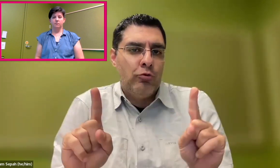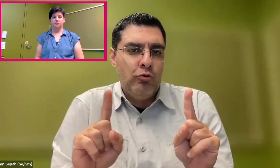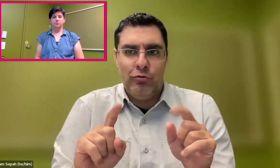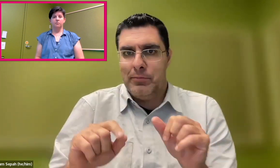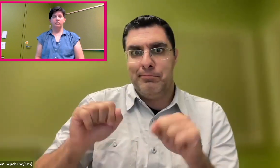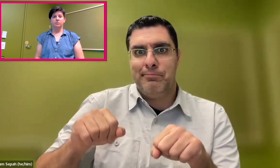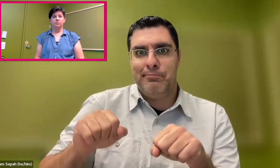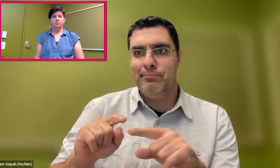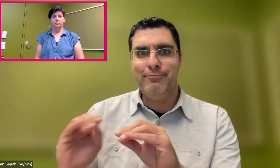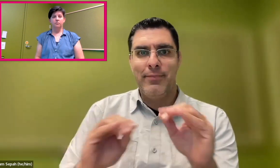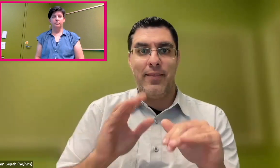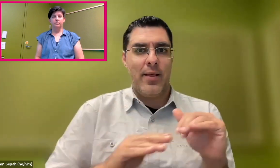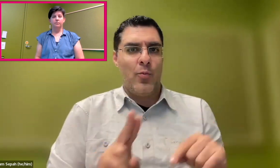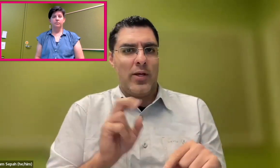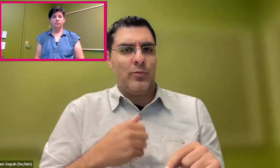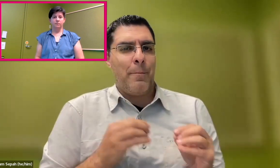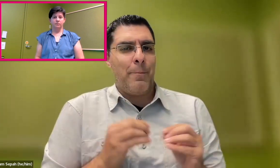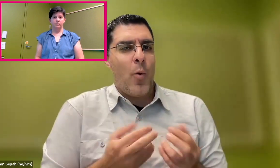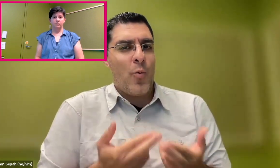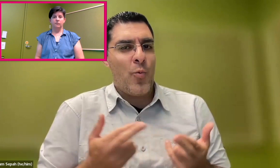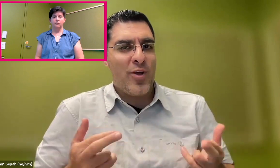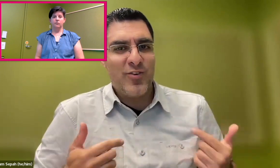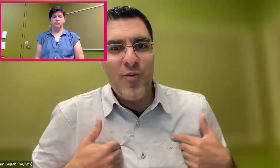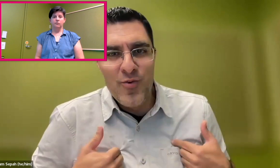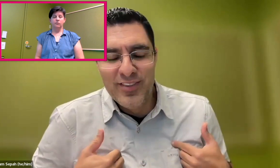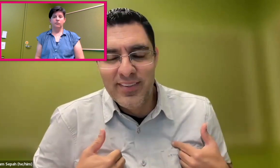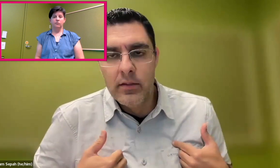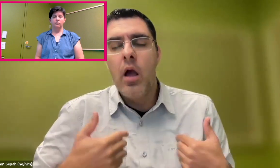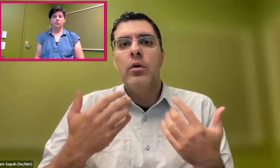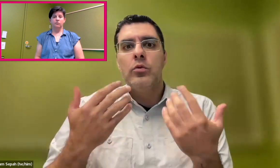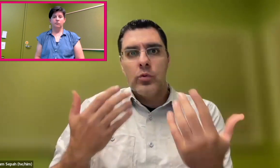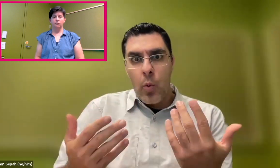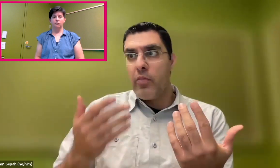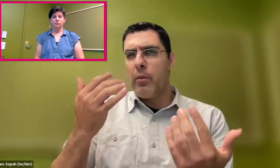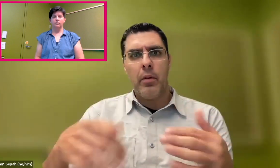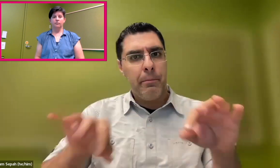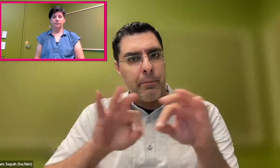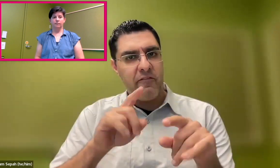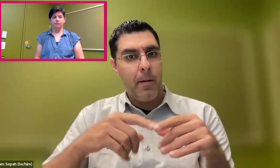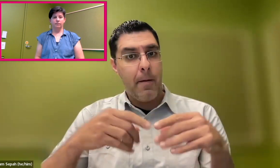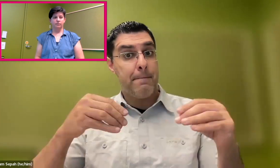It's because they have a different educational system there than they have here in this country. We have more resources.